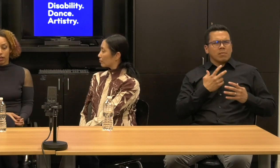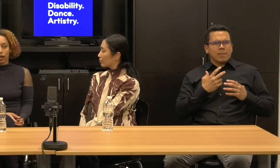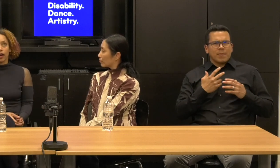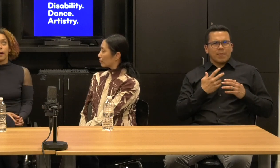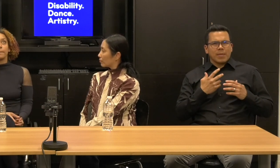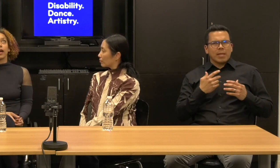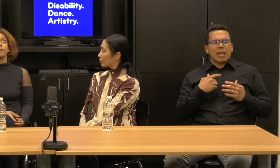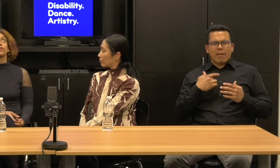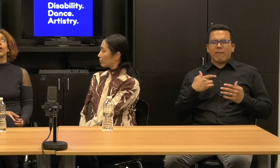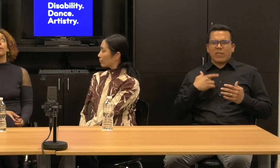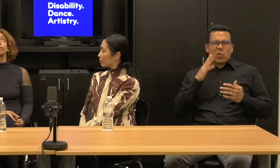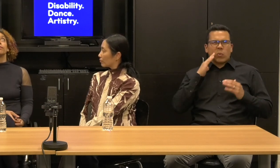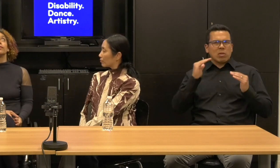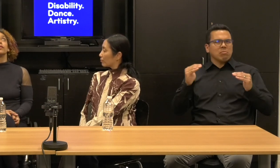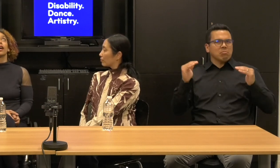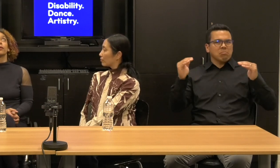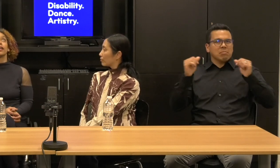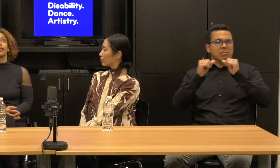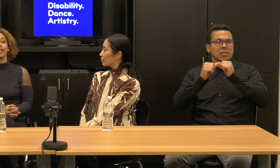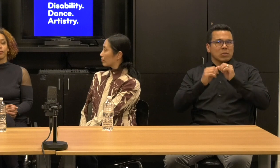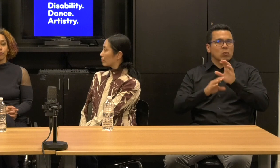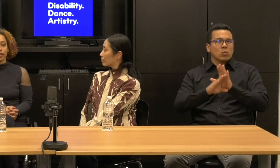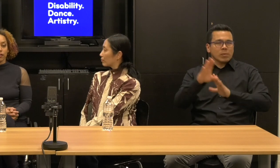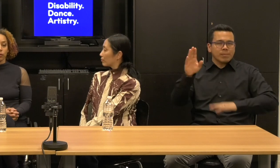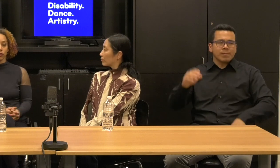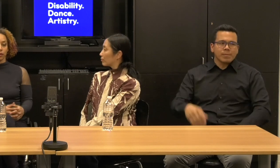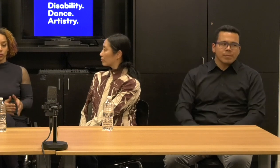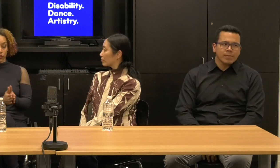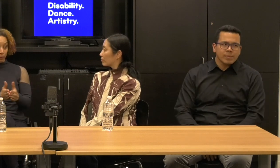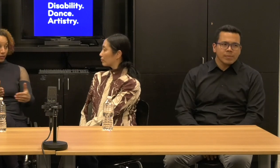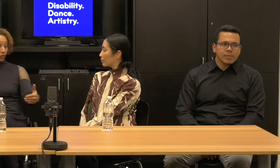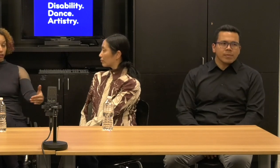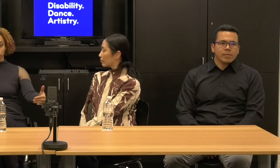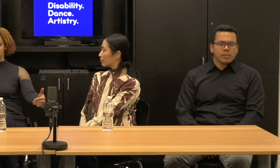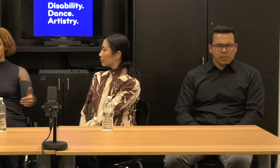I believe we should be able to expand the conversation.